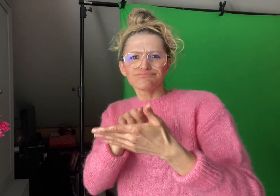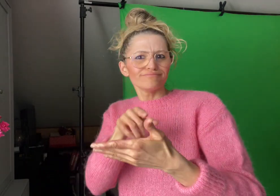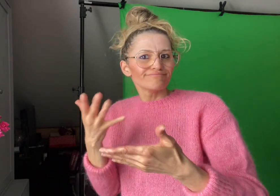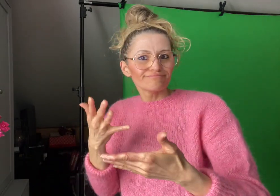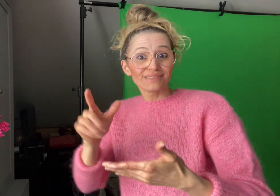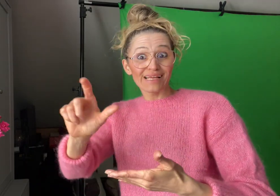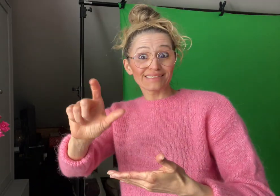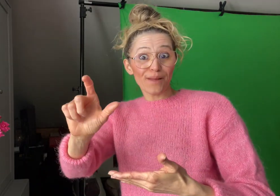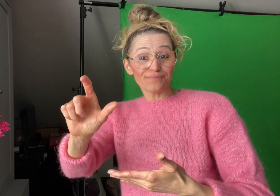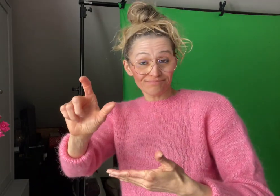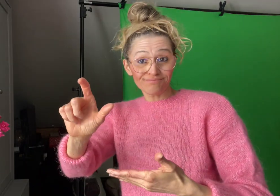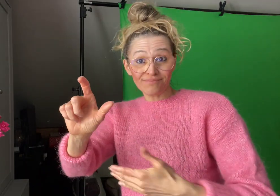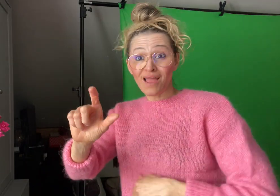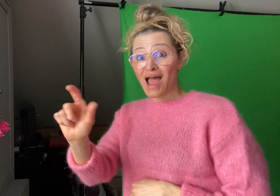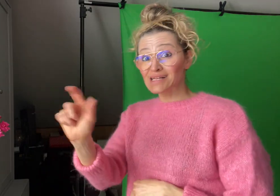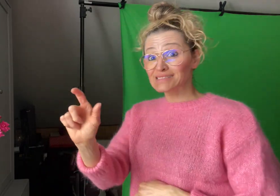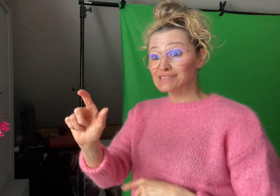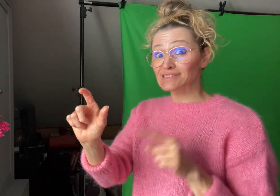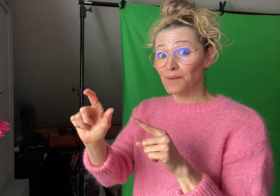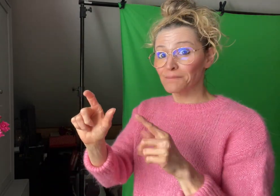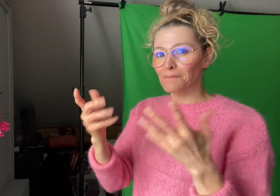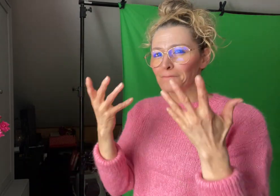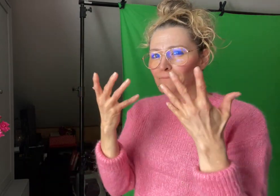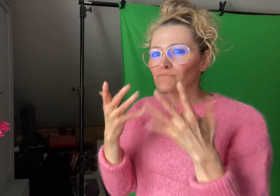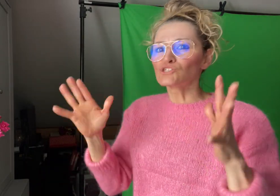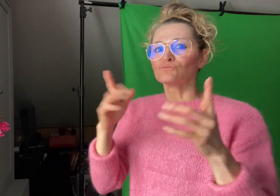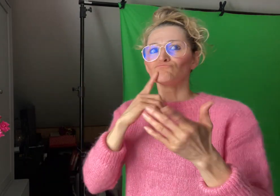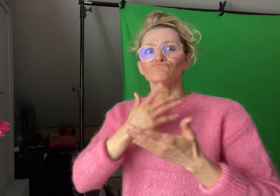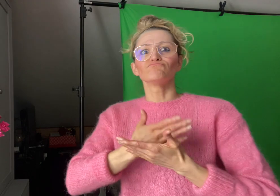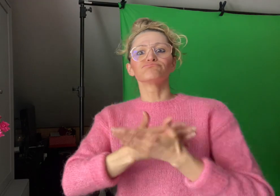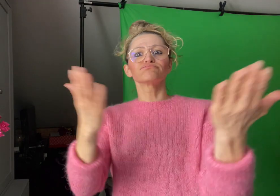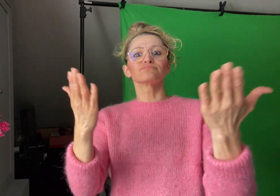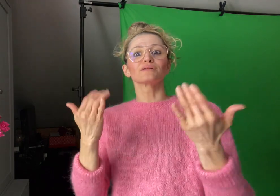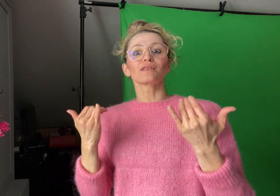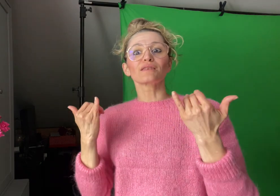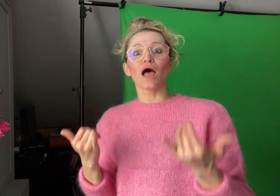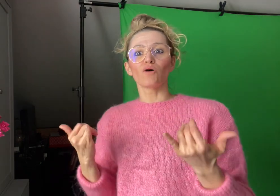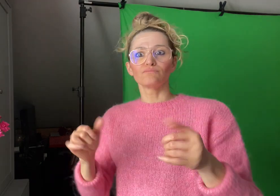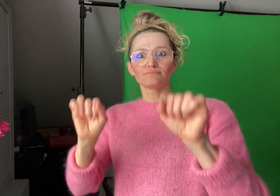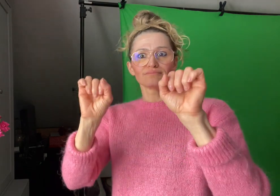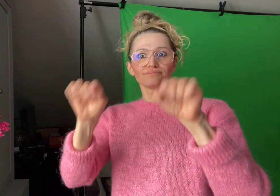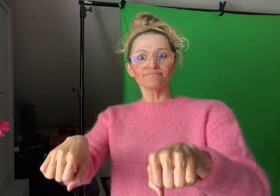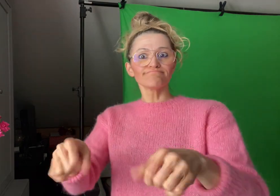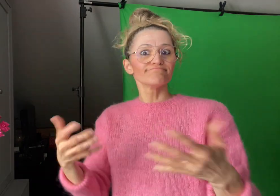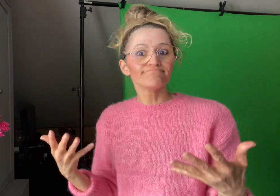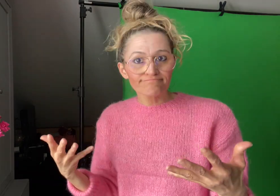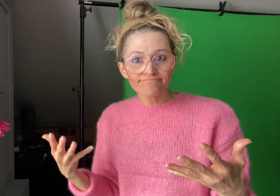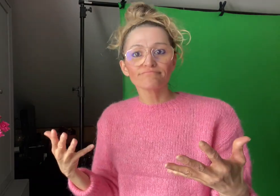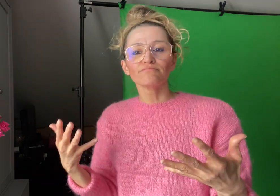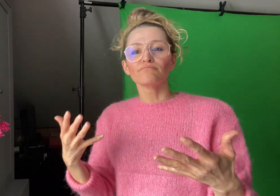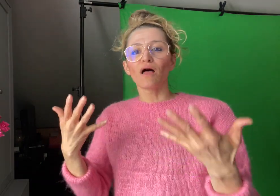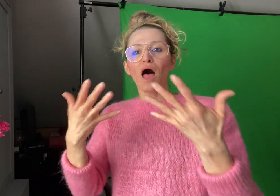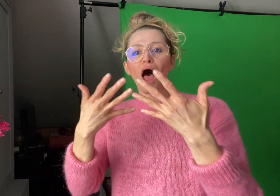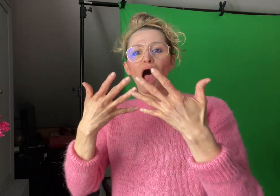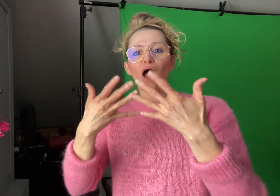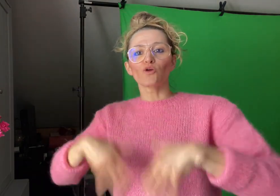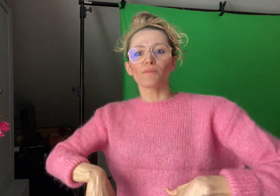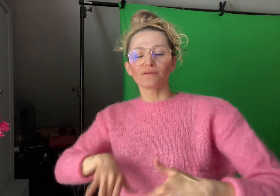nnounced that it is now possible to enable auto-generated